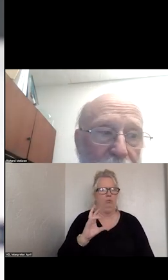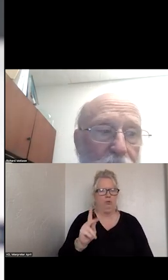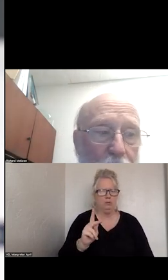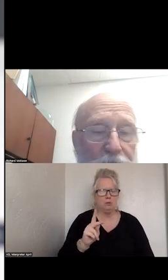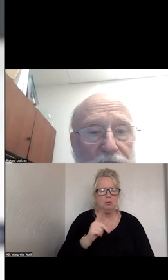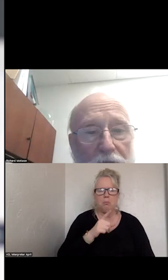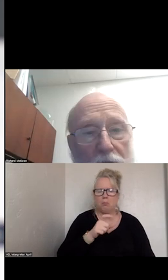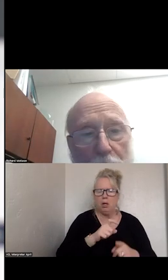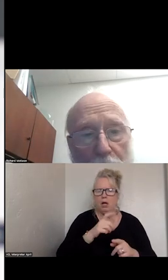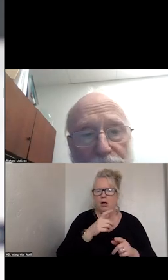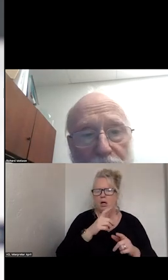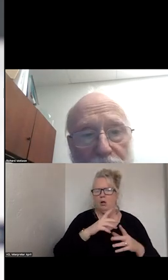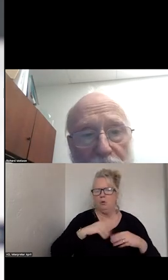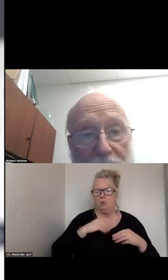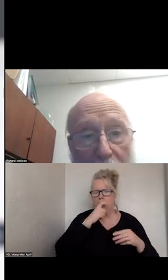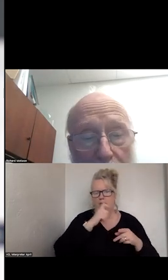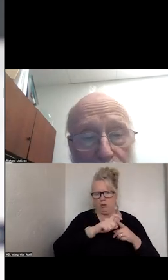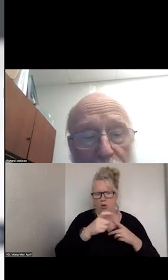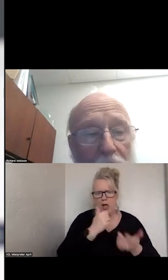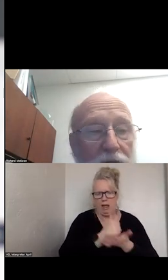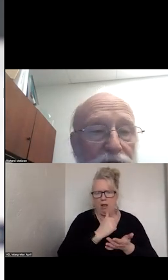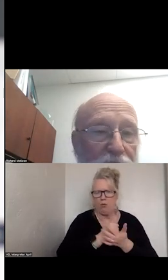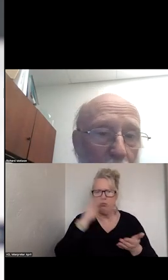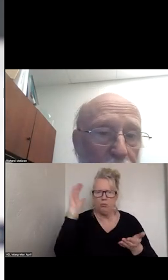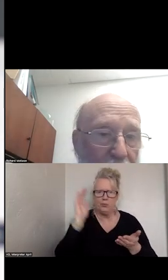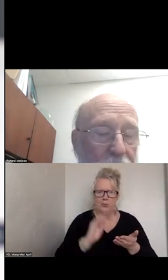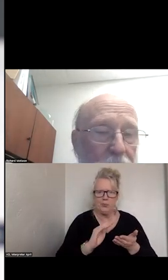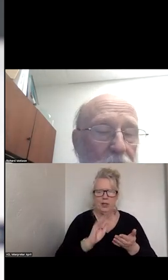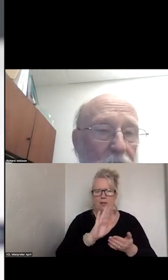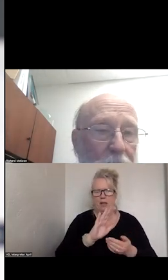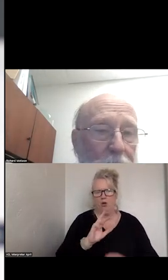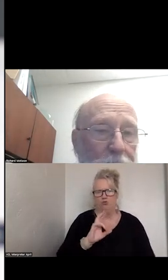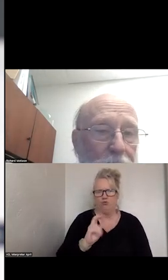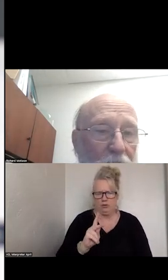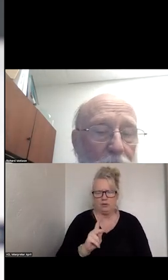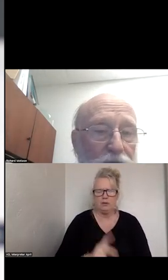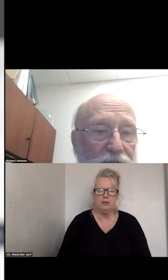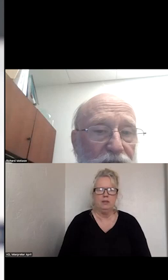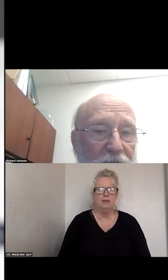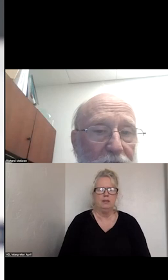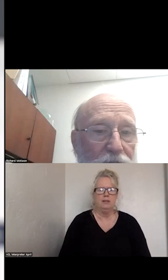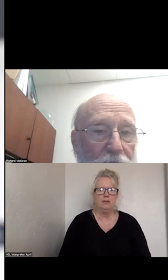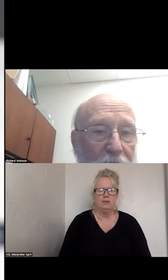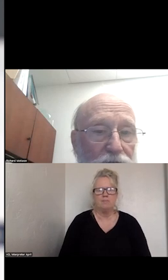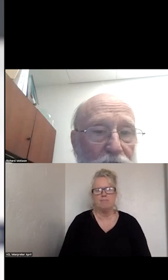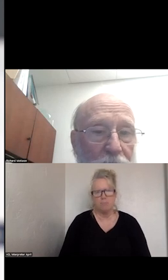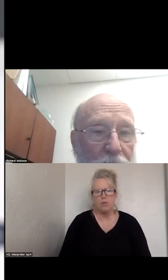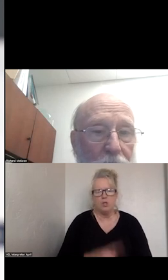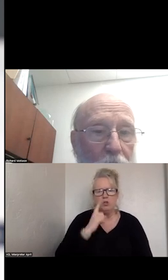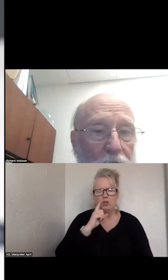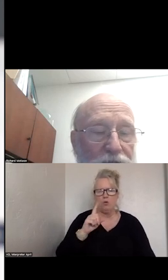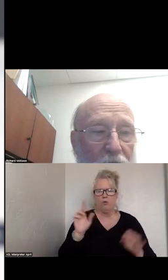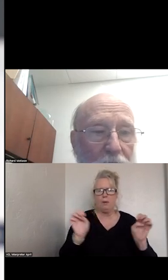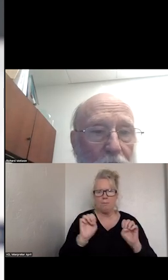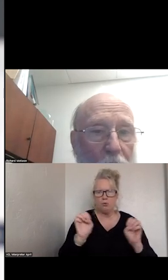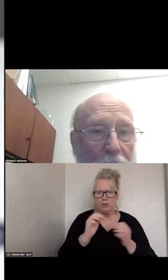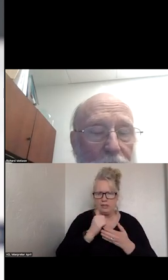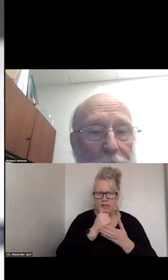TO DECREASE THE RISK ENOUGH SO THAT EMERGENCY INTERVENTION WAS NOT REQUIRED.